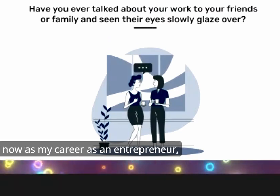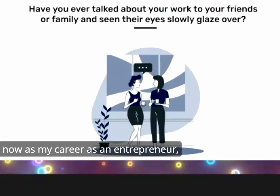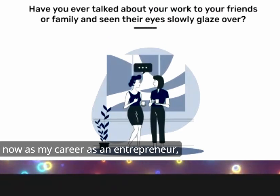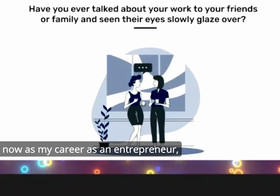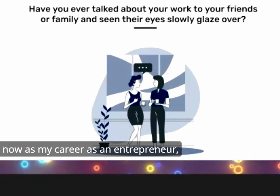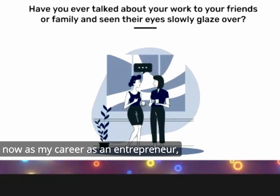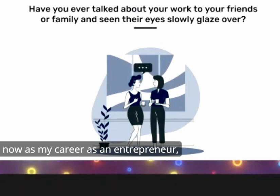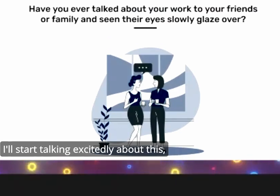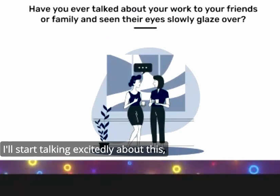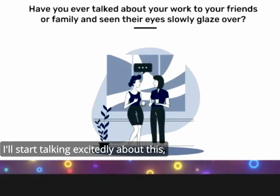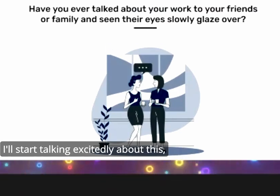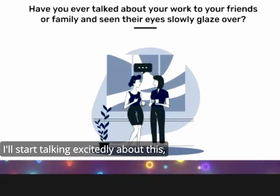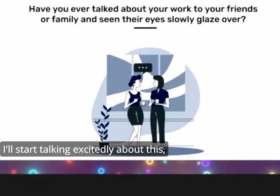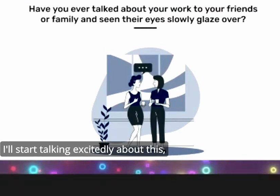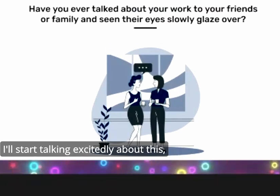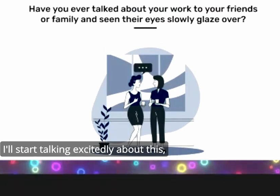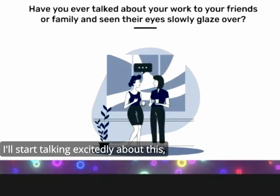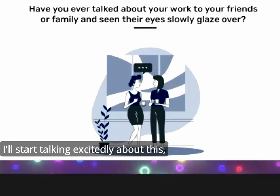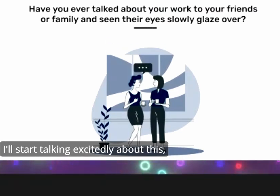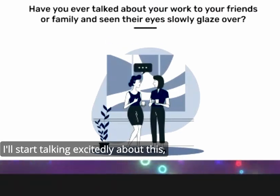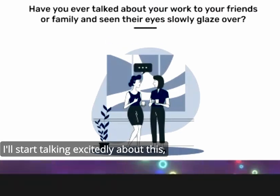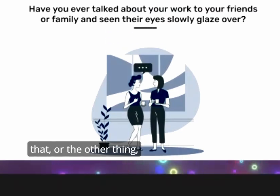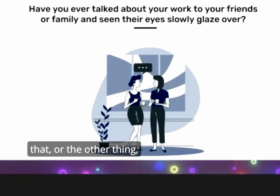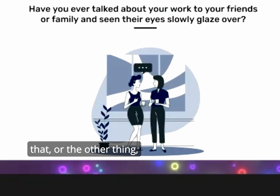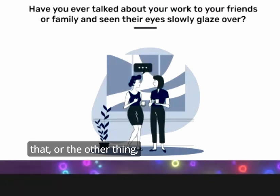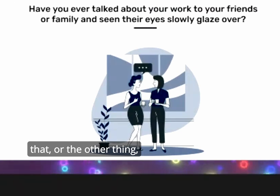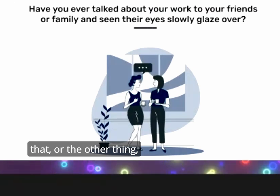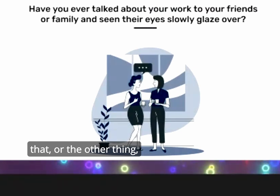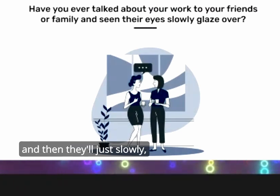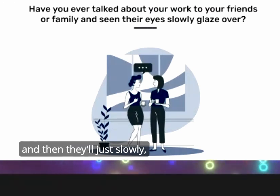Entre entrepreneur I'll start talking excitedly about this that or the other thing and then